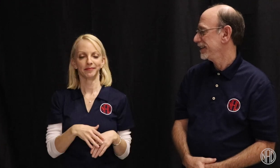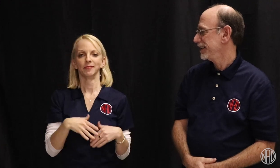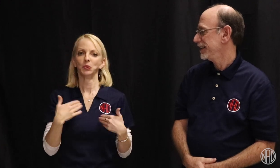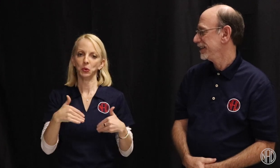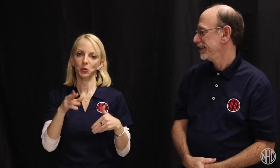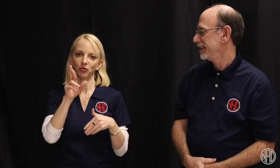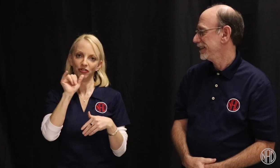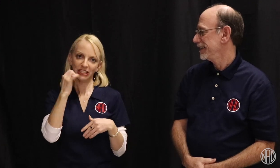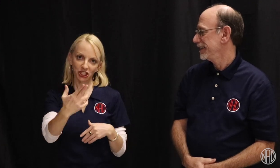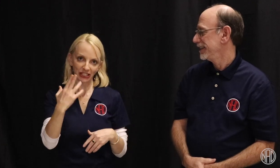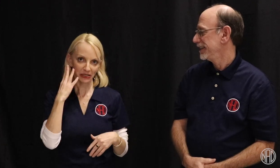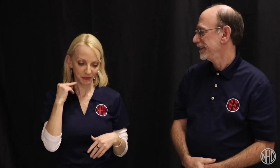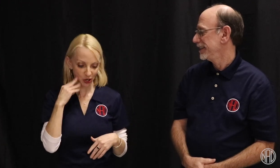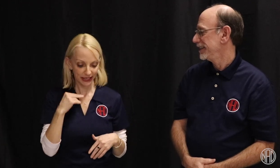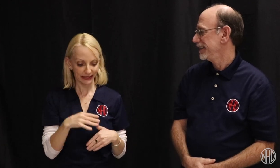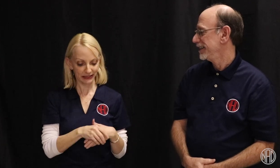This visit was a really rich experience to meet people.